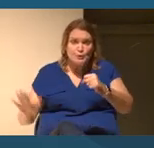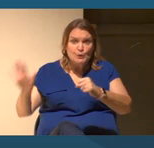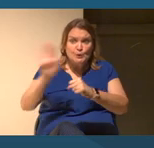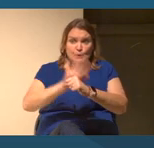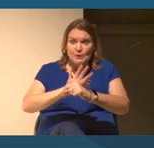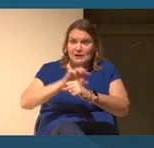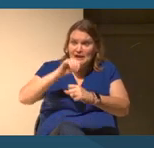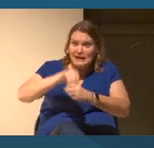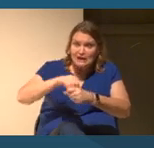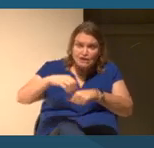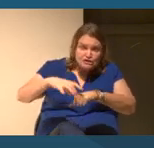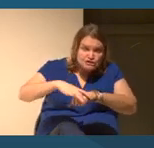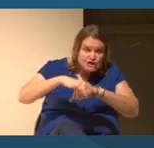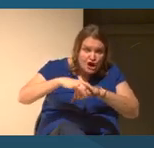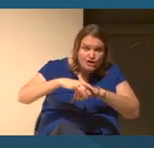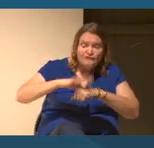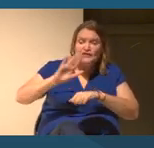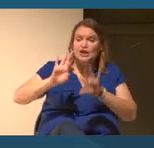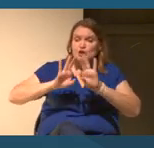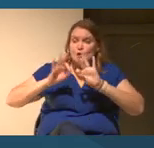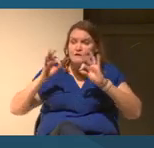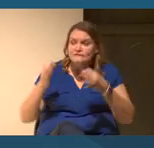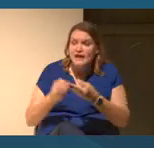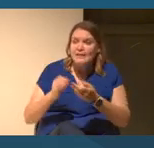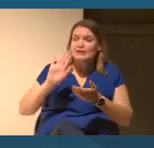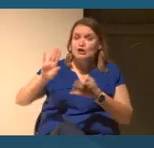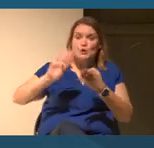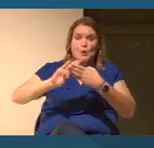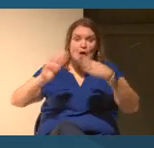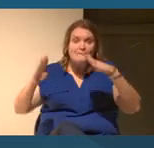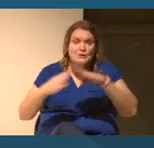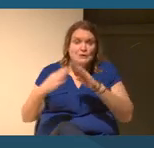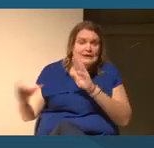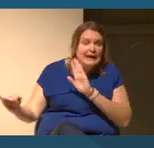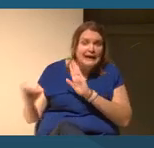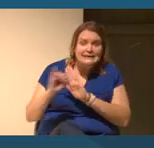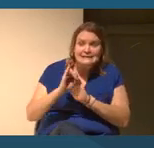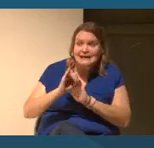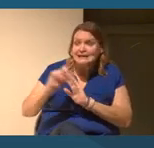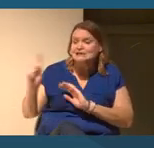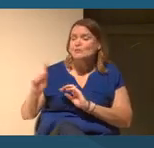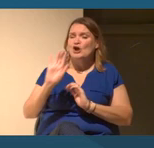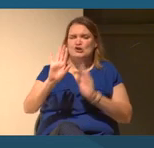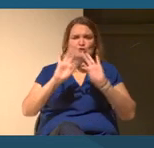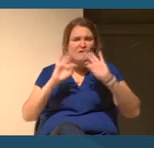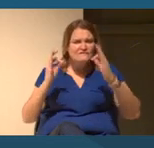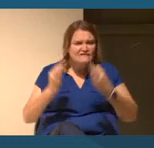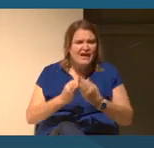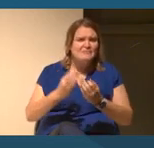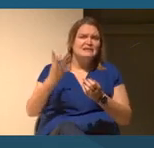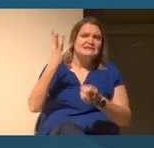history or identities are, where your families, communities and experiences have been.